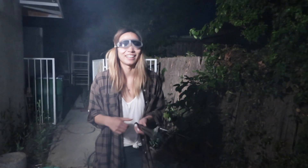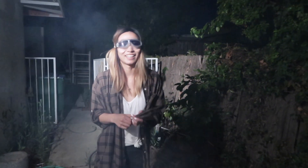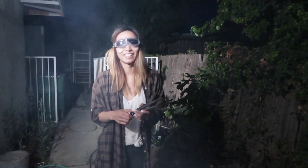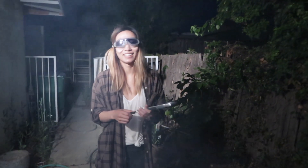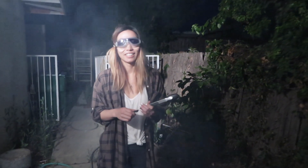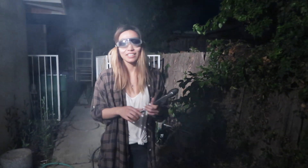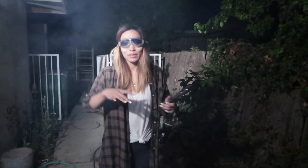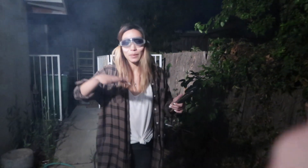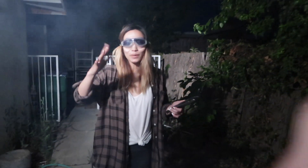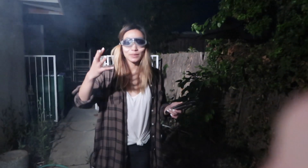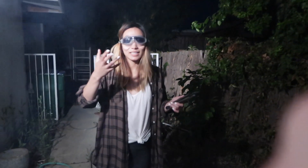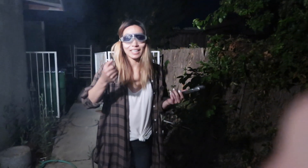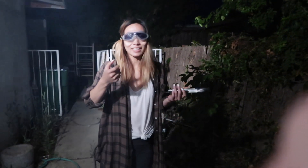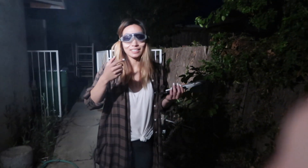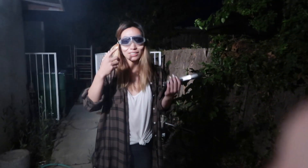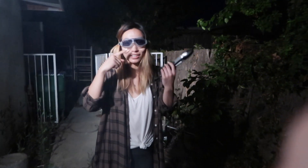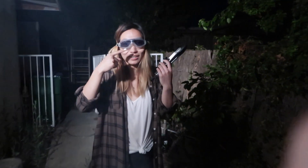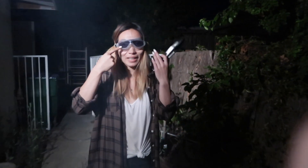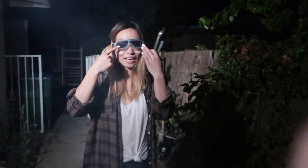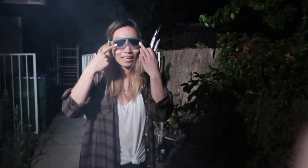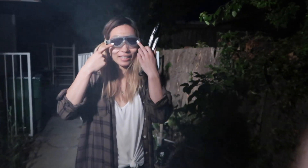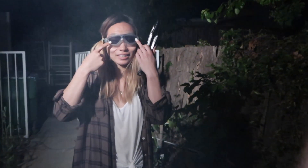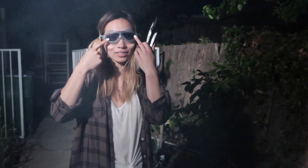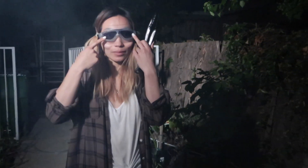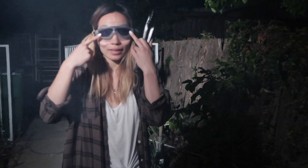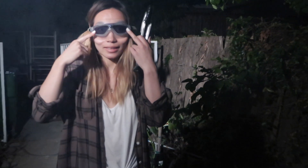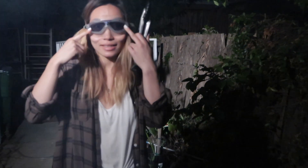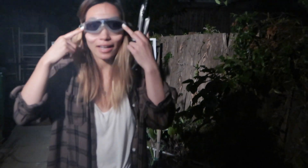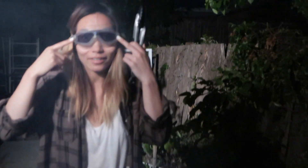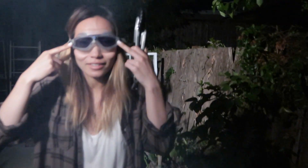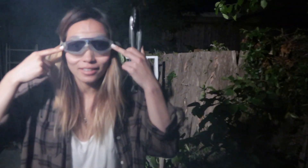the smoke was getting to hurting my eyes so I brought these out